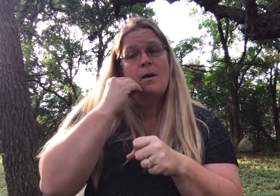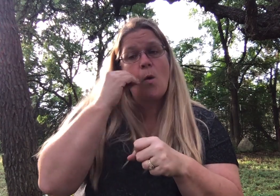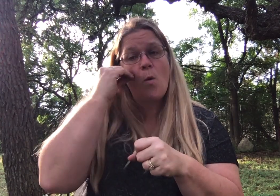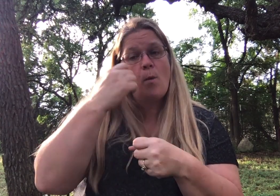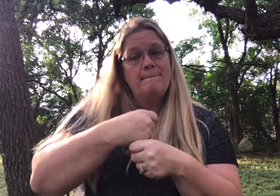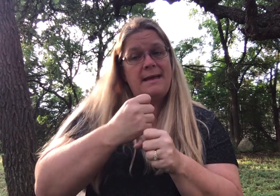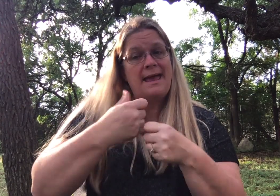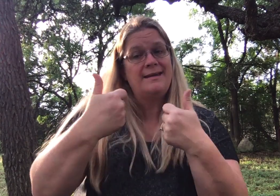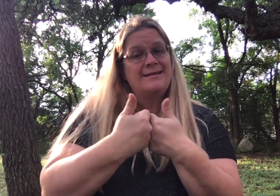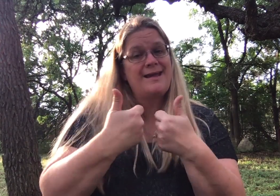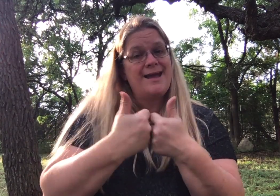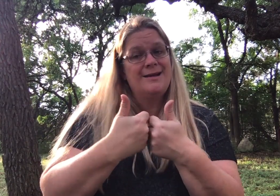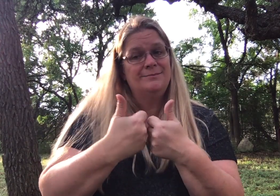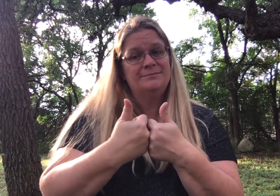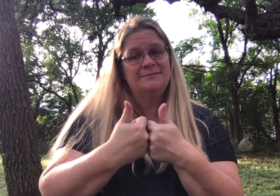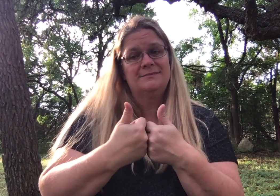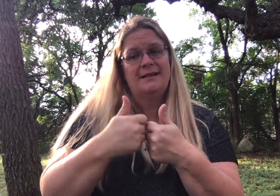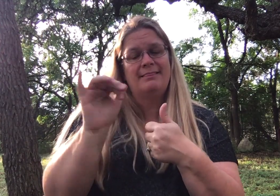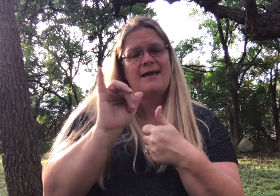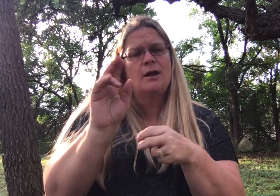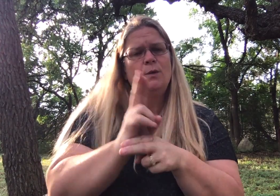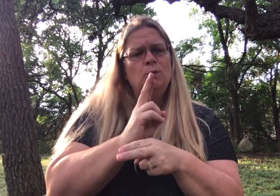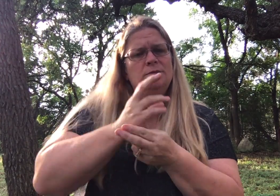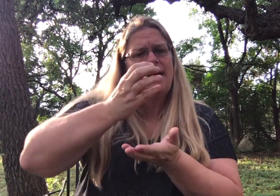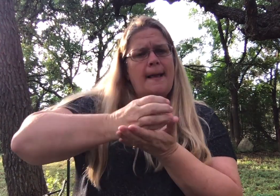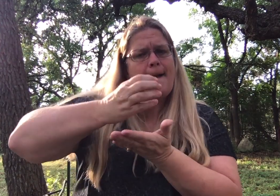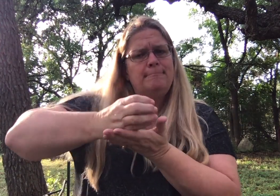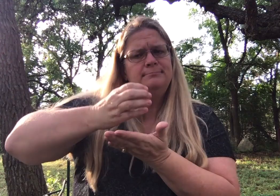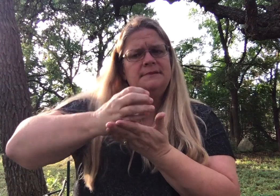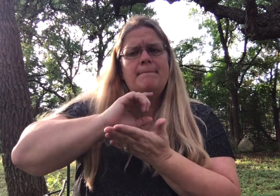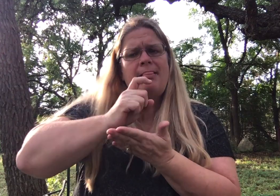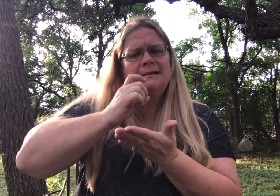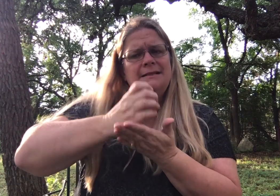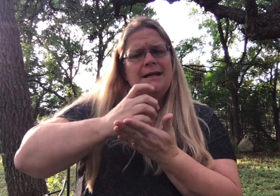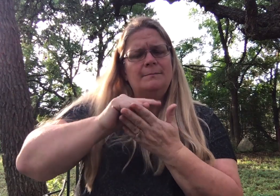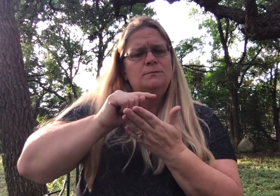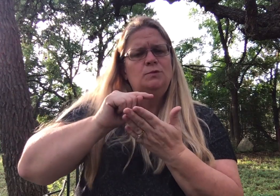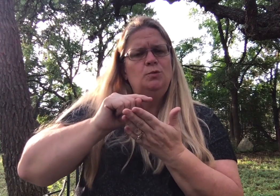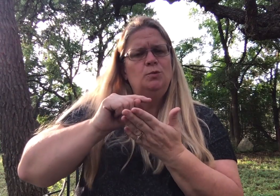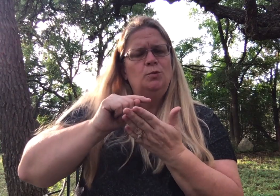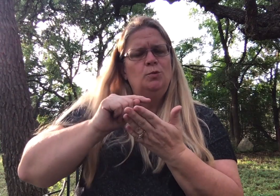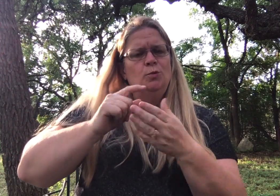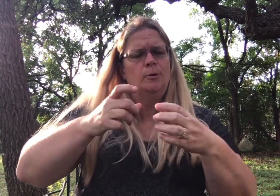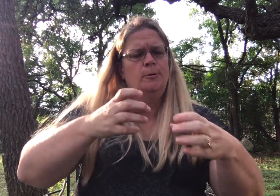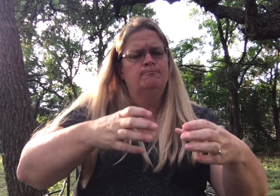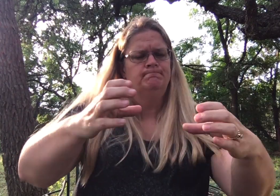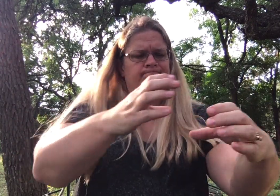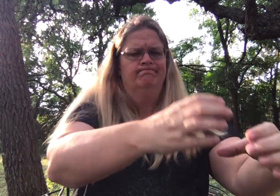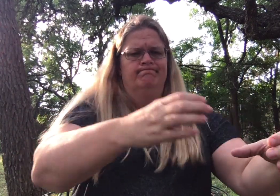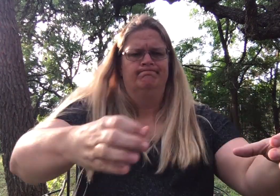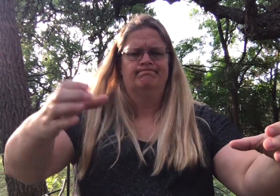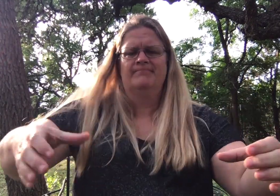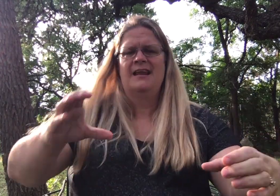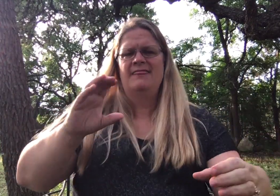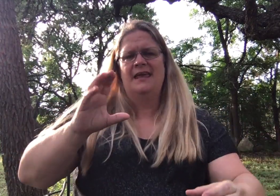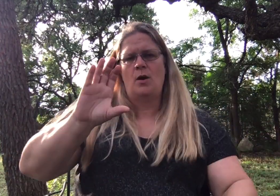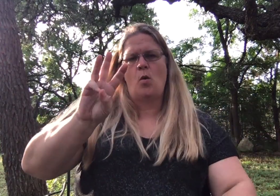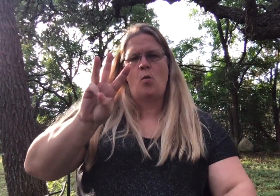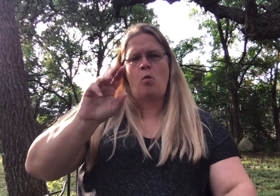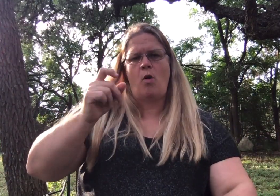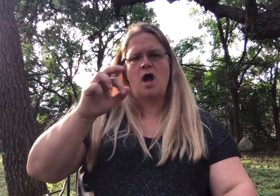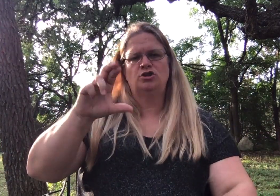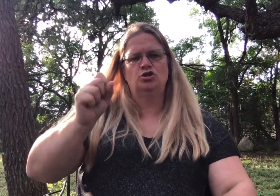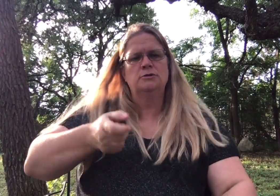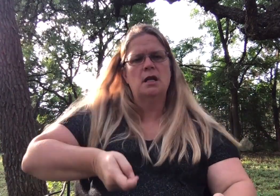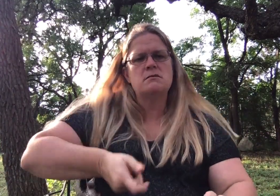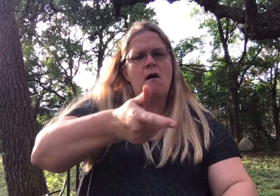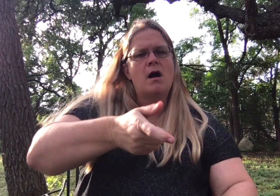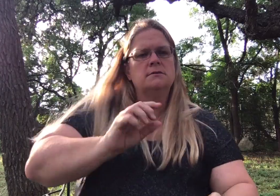You can also create homemade games, such as using plastic cups and toss washers into.